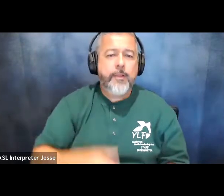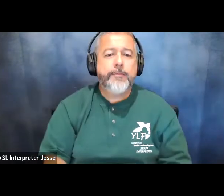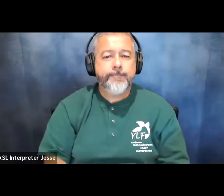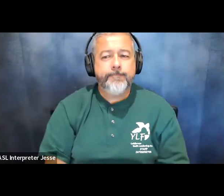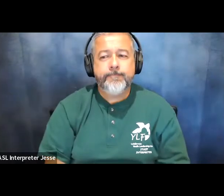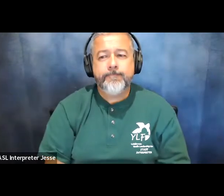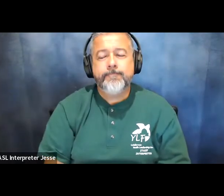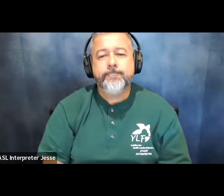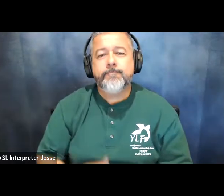please move to slide 12